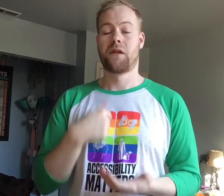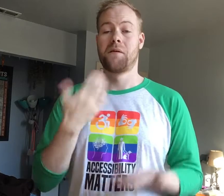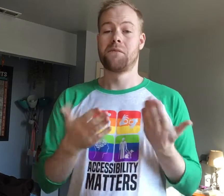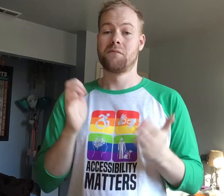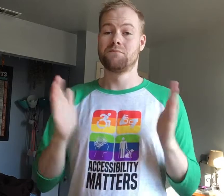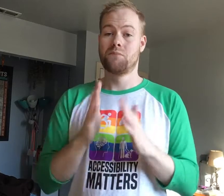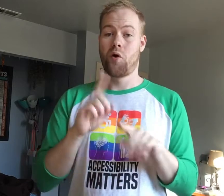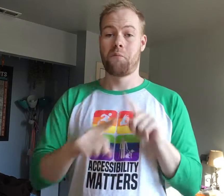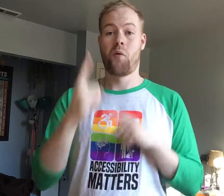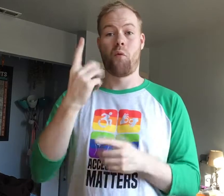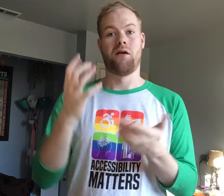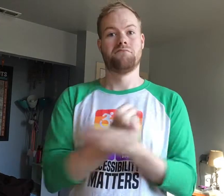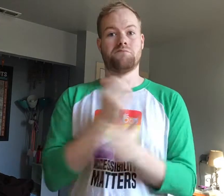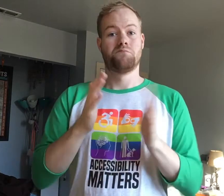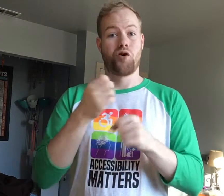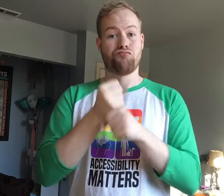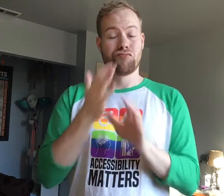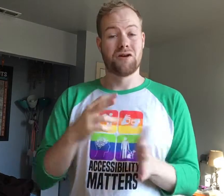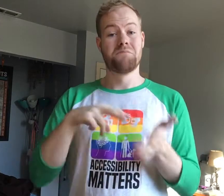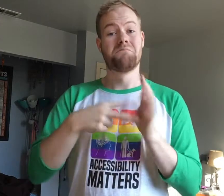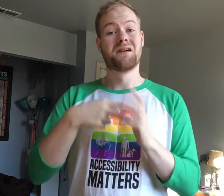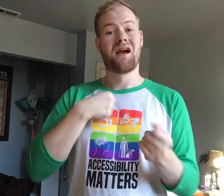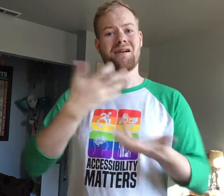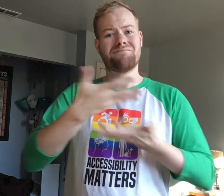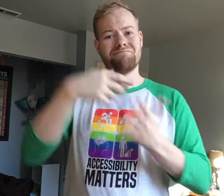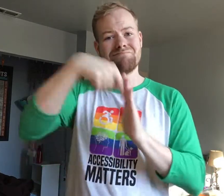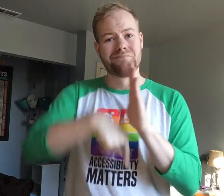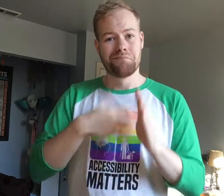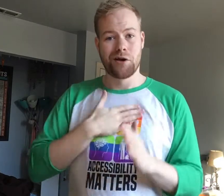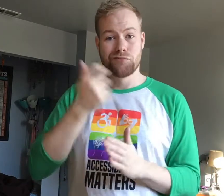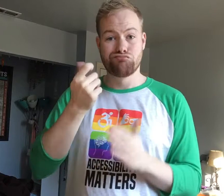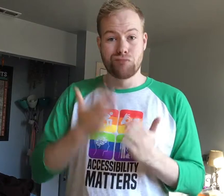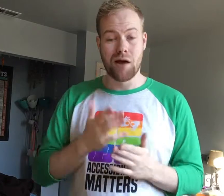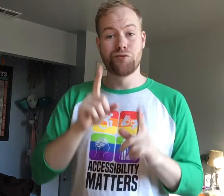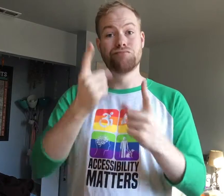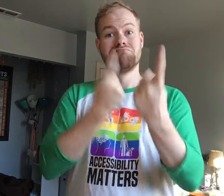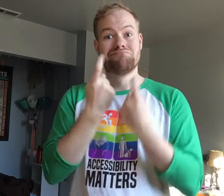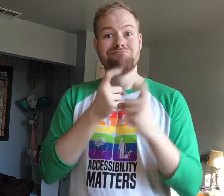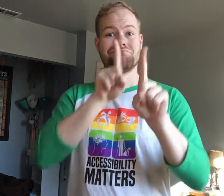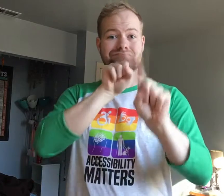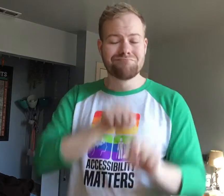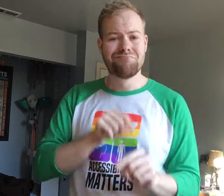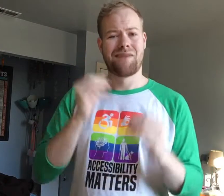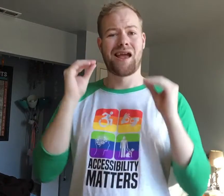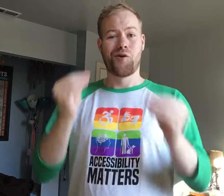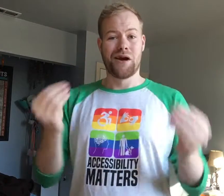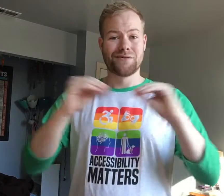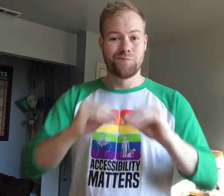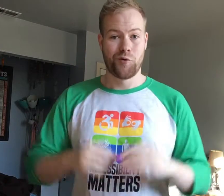I may be small, but one privilege of being a small creator means I can interact more deeply with my subscribers, answer all the questions they have, and educate more.